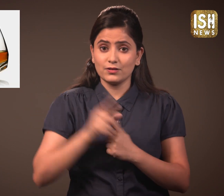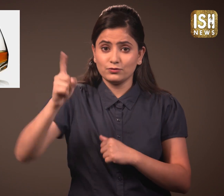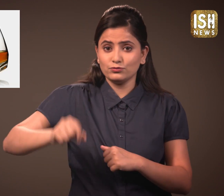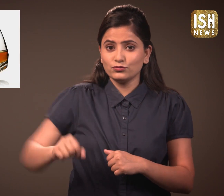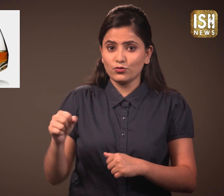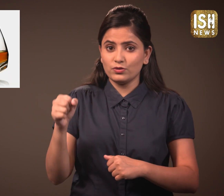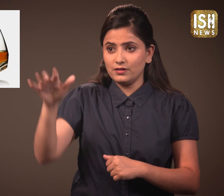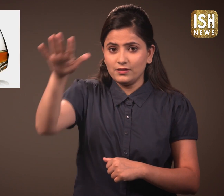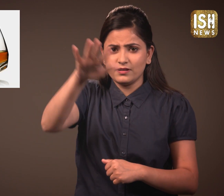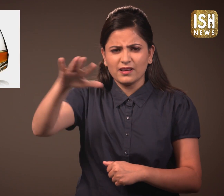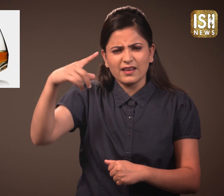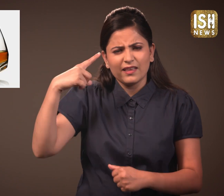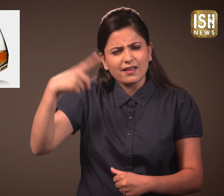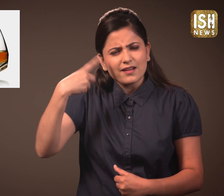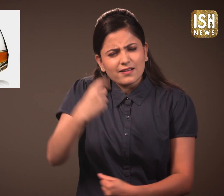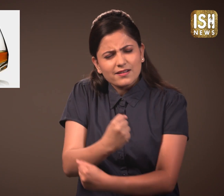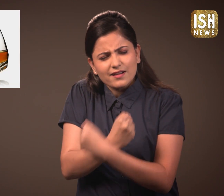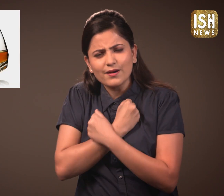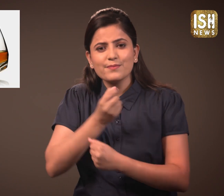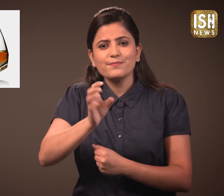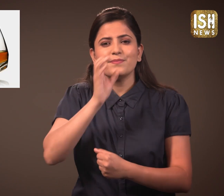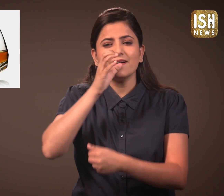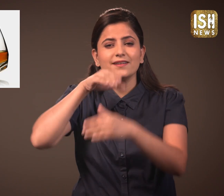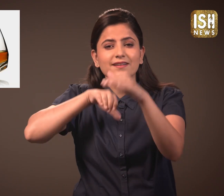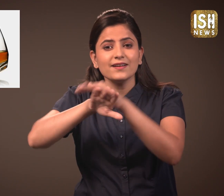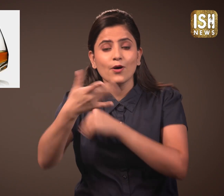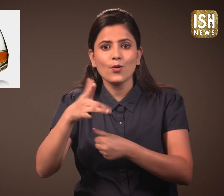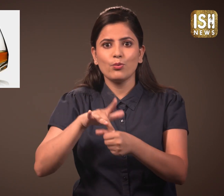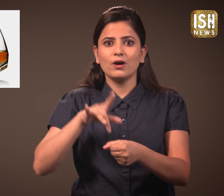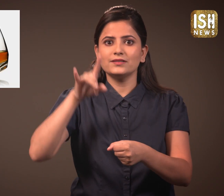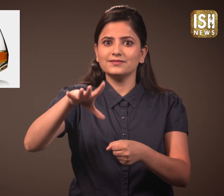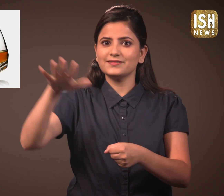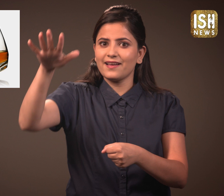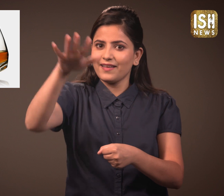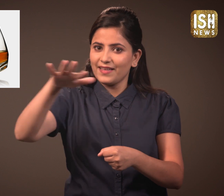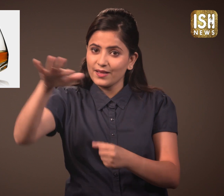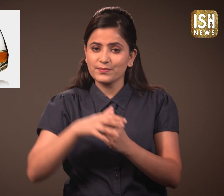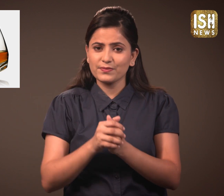the Scottish love whiskey,